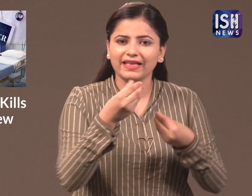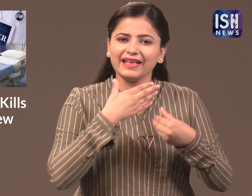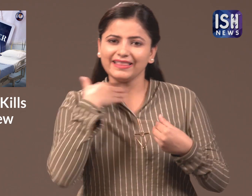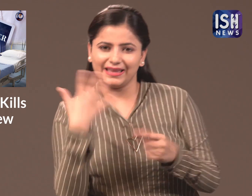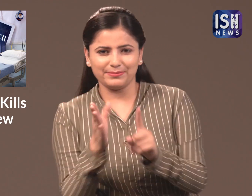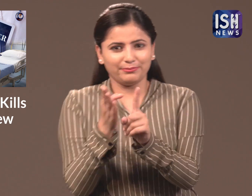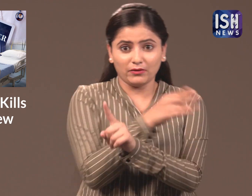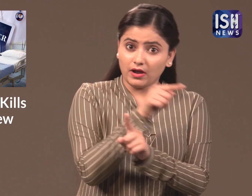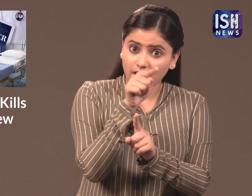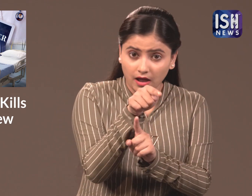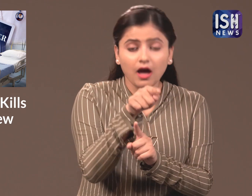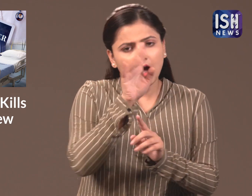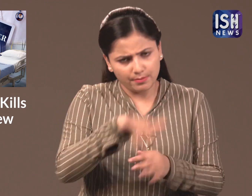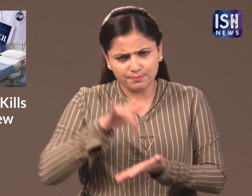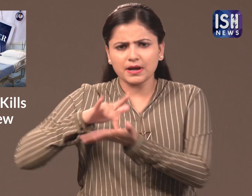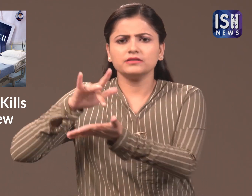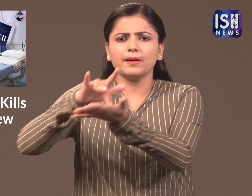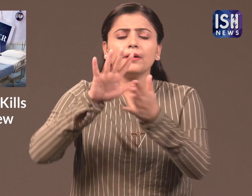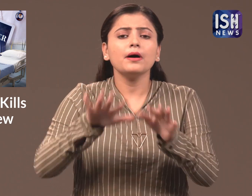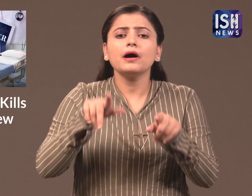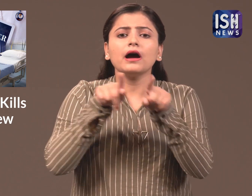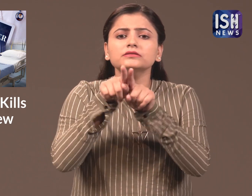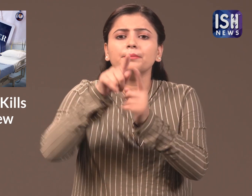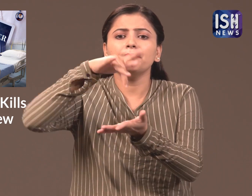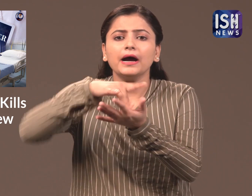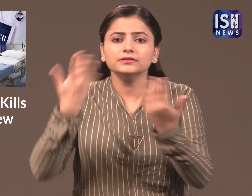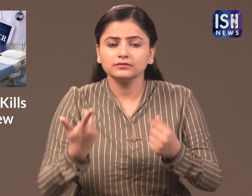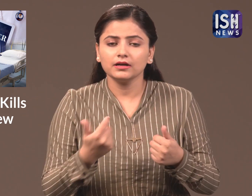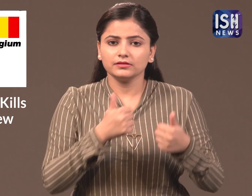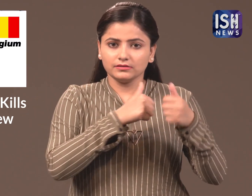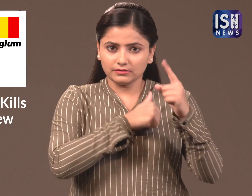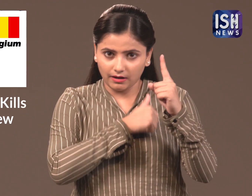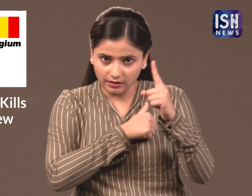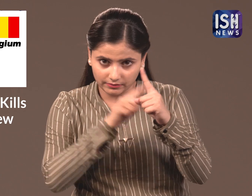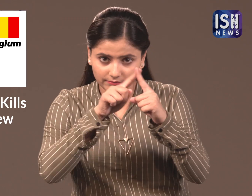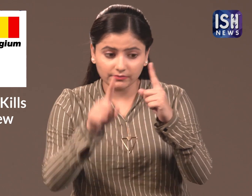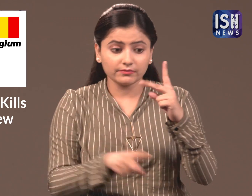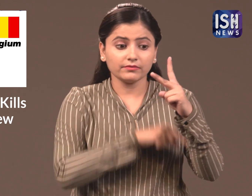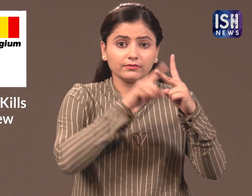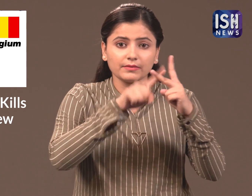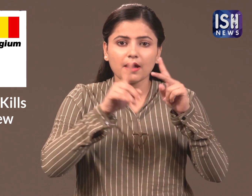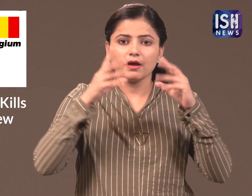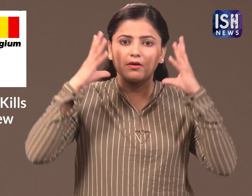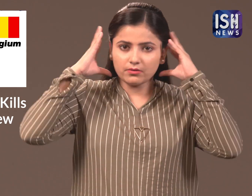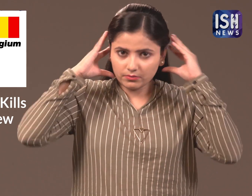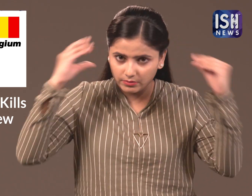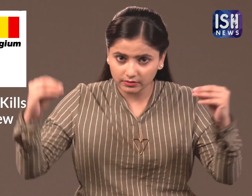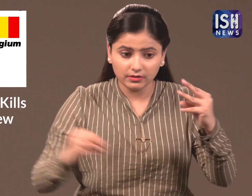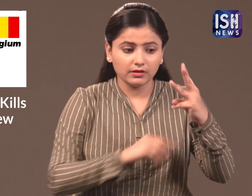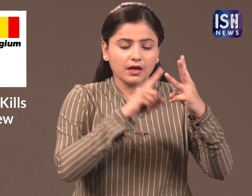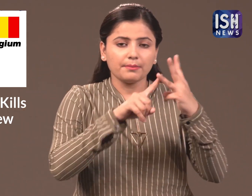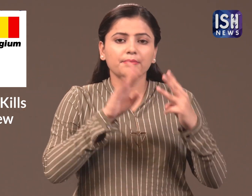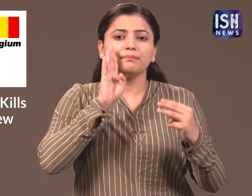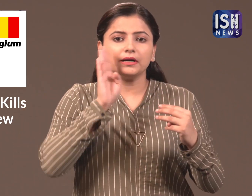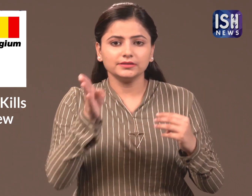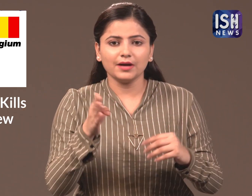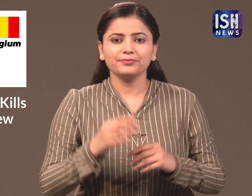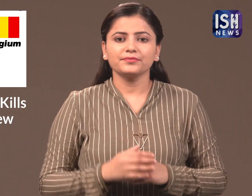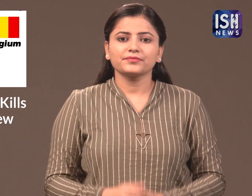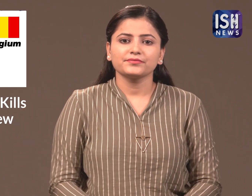using medications has been passed in countries such as Canada Netherlands and